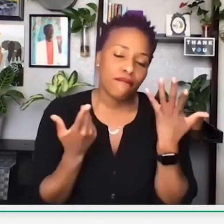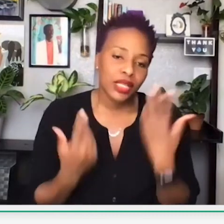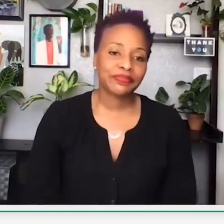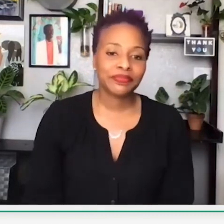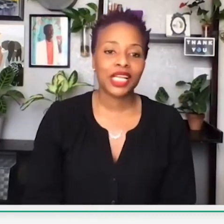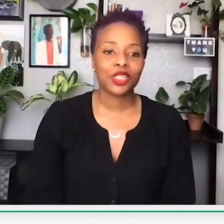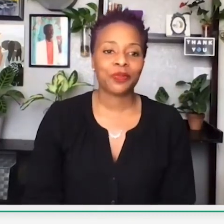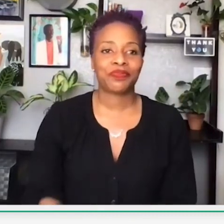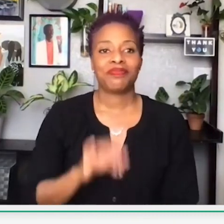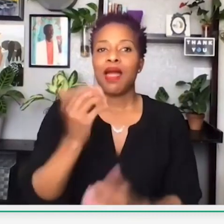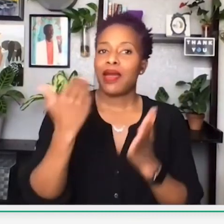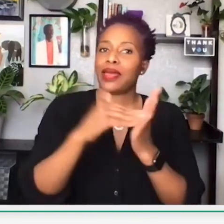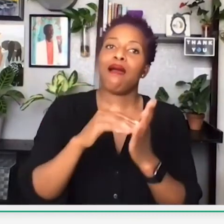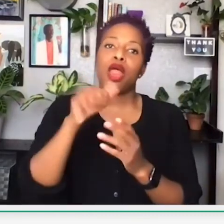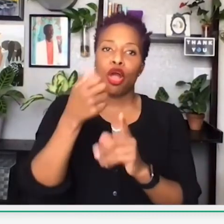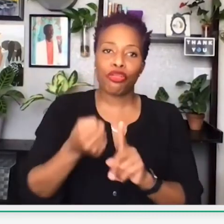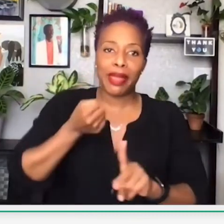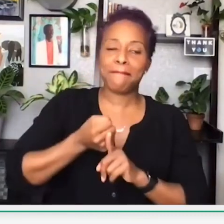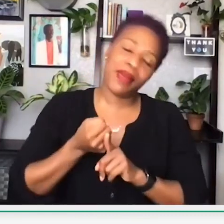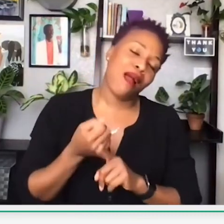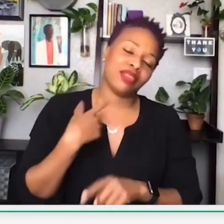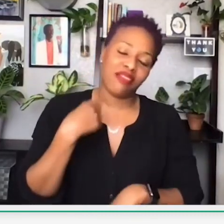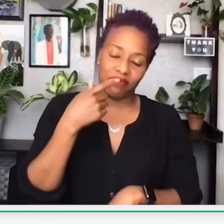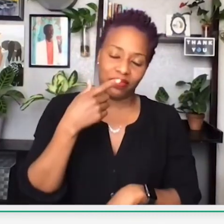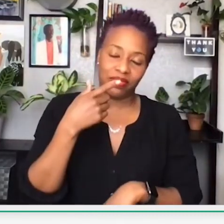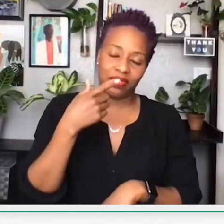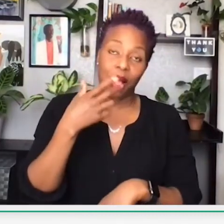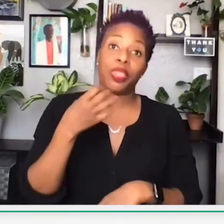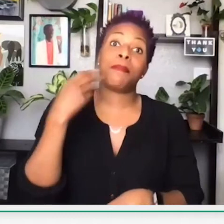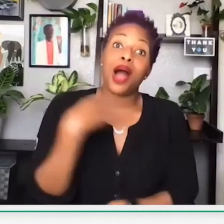That idea was appropriated. And that was one of many incidents that happened. And